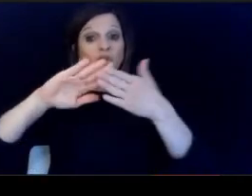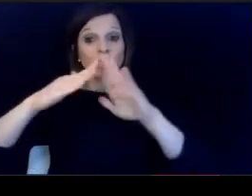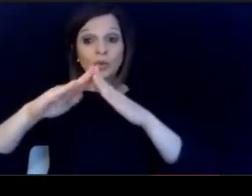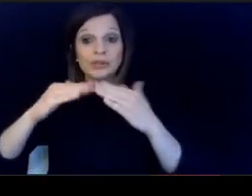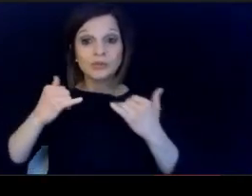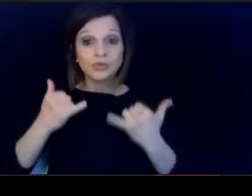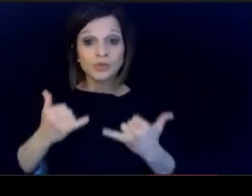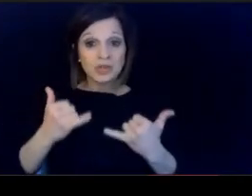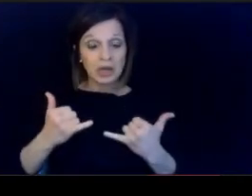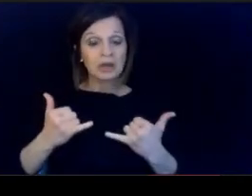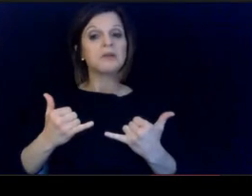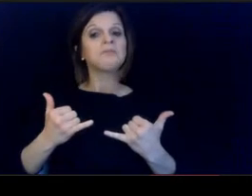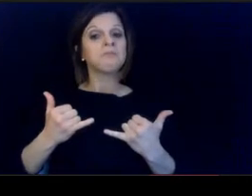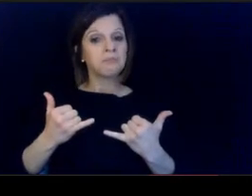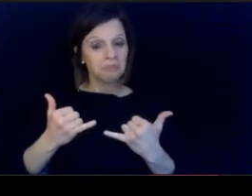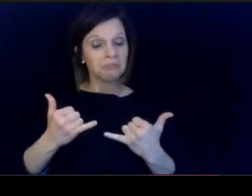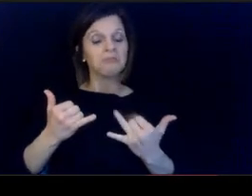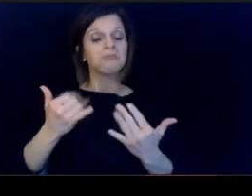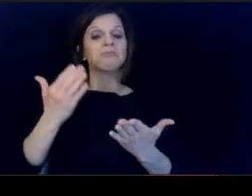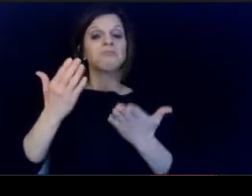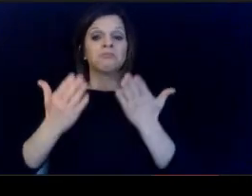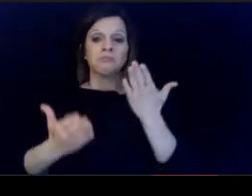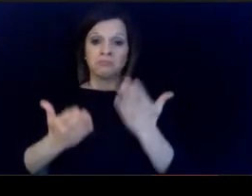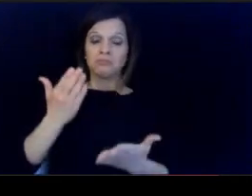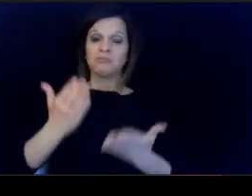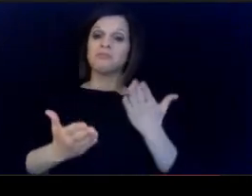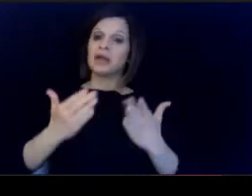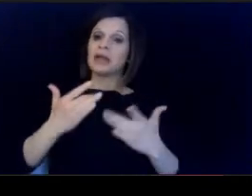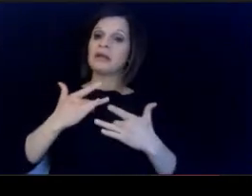today will likely provide most.